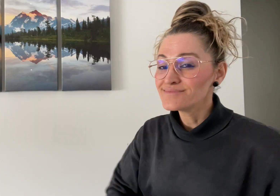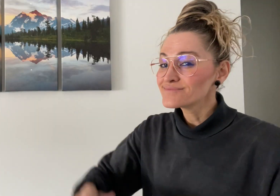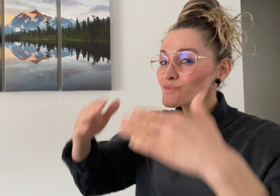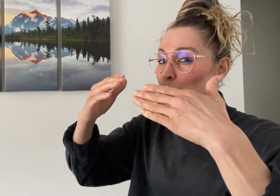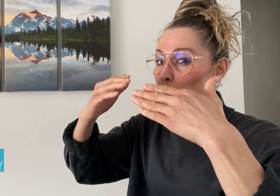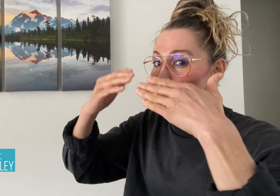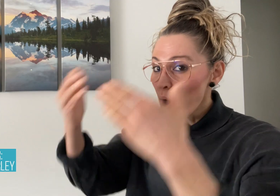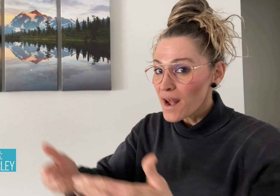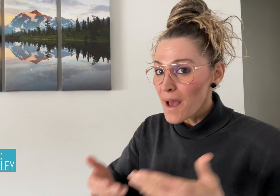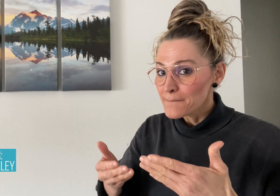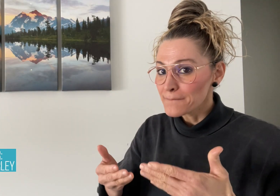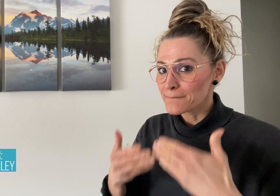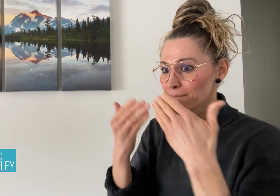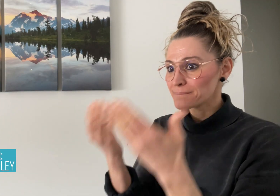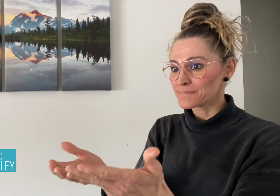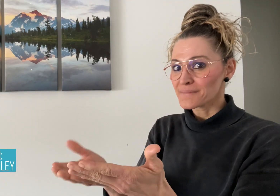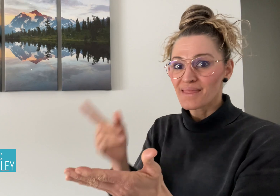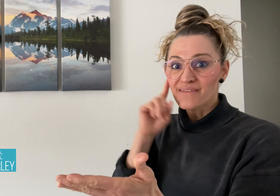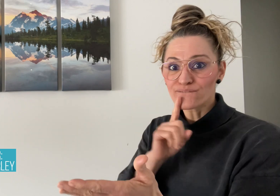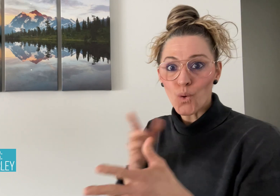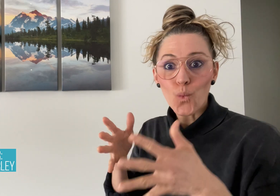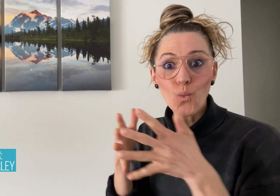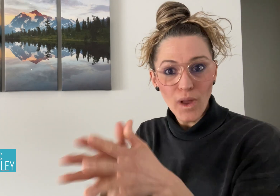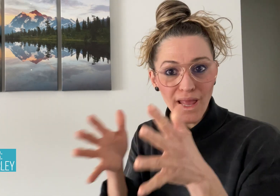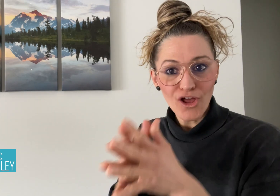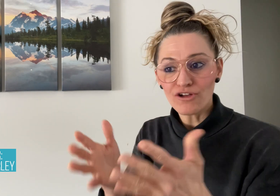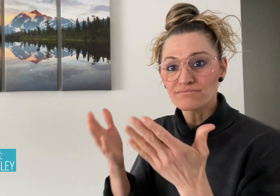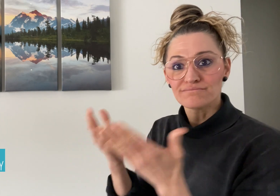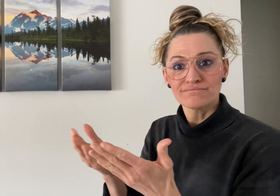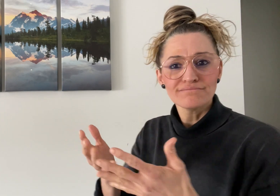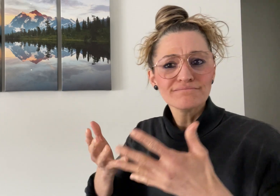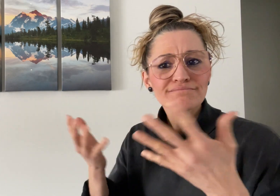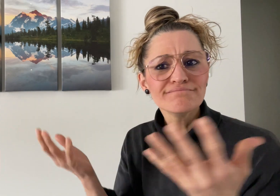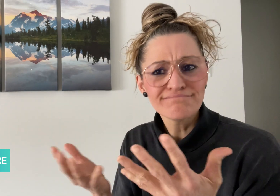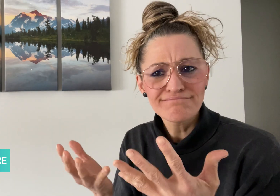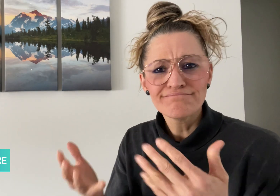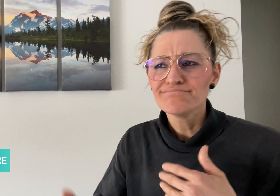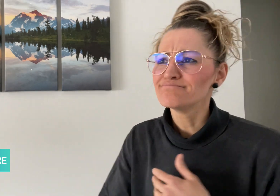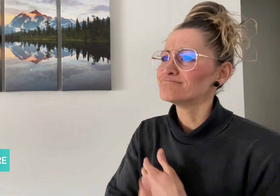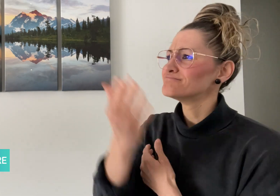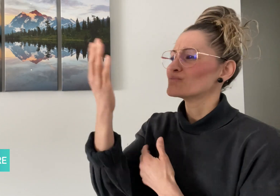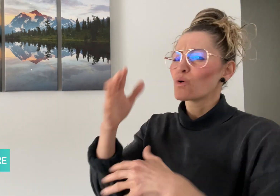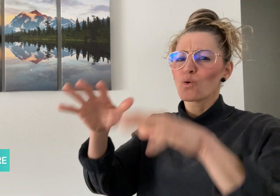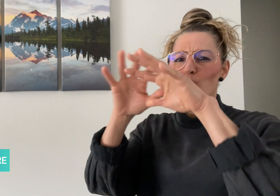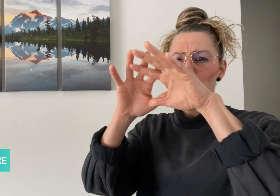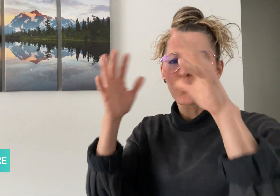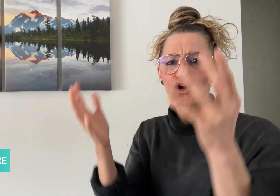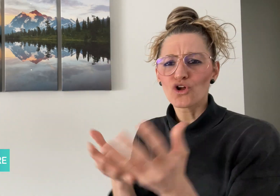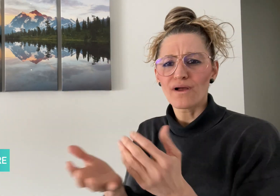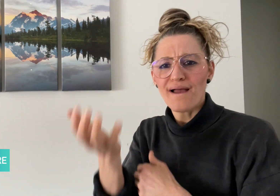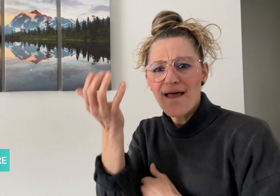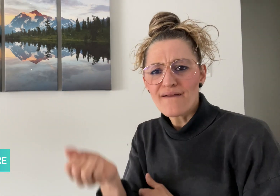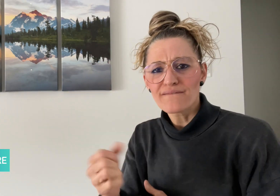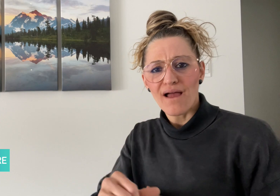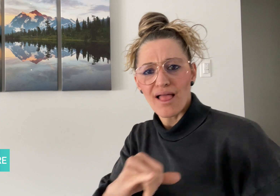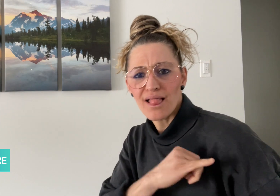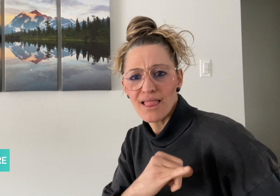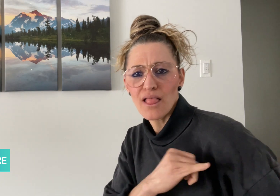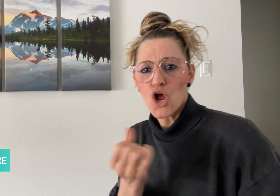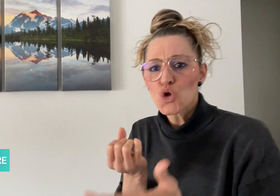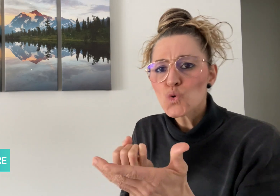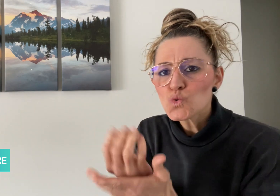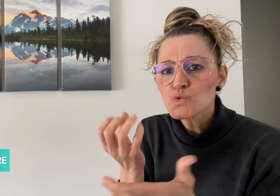Welcome to DeafWire where we share interesting news stories